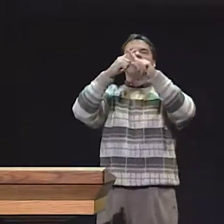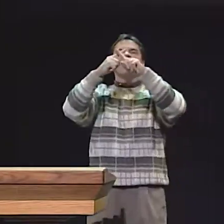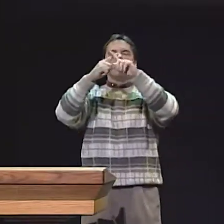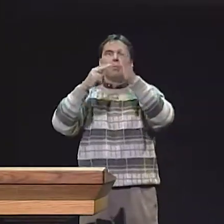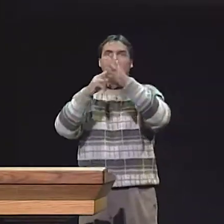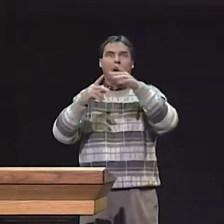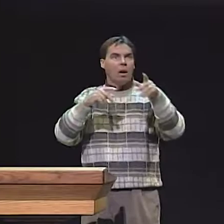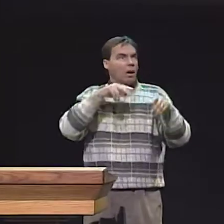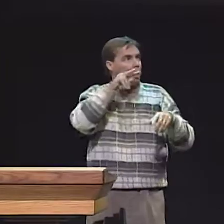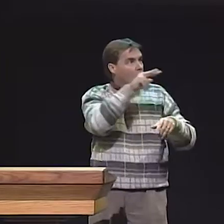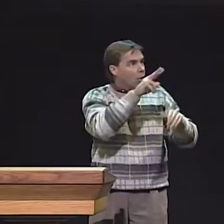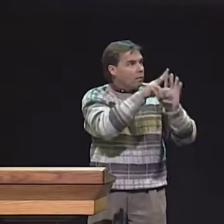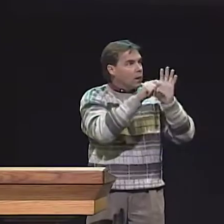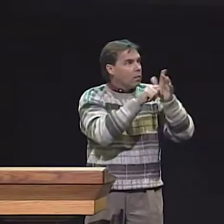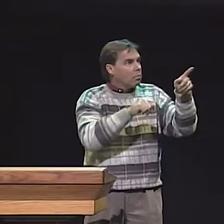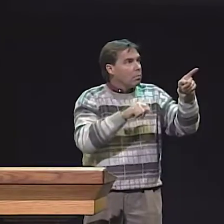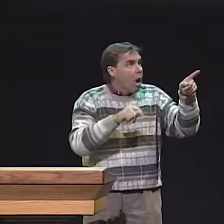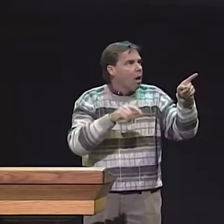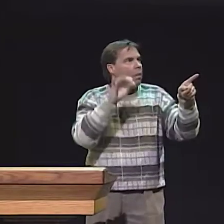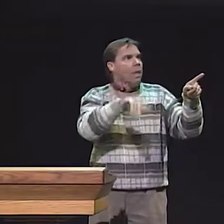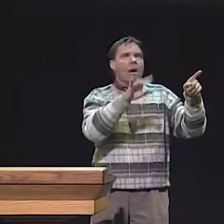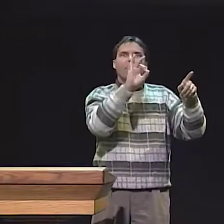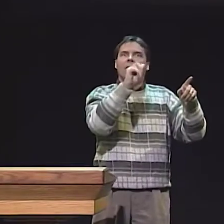AND THE THIRD, DEAF CHILDREN OF HEARING PARENTS WHO DON'T SIGN.